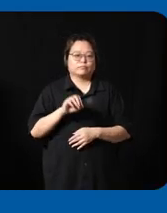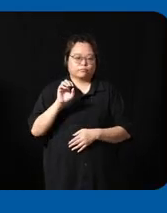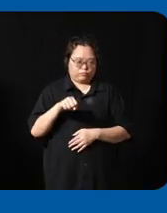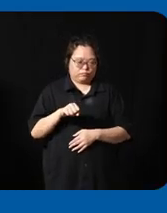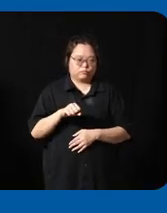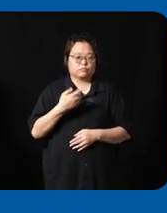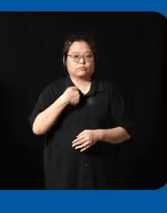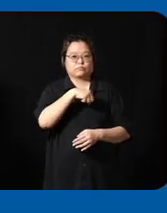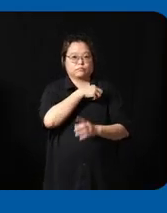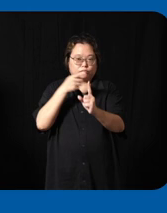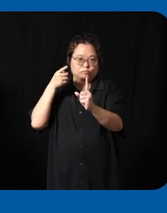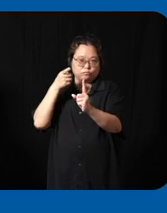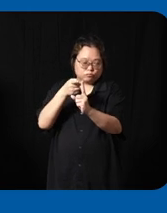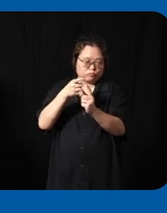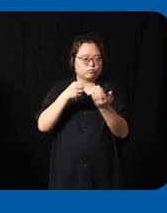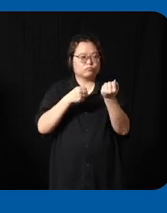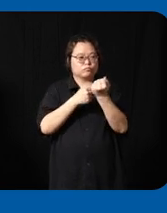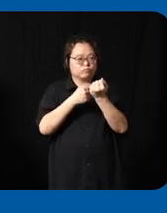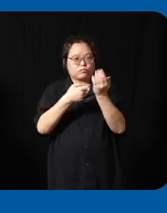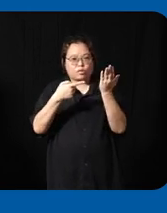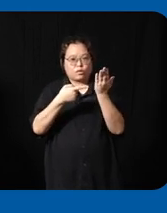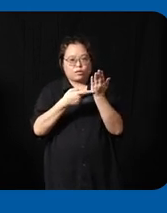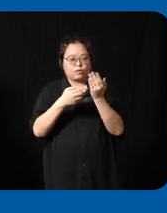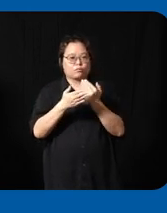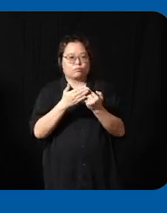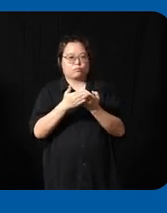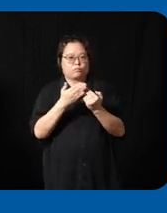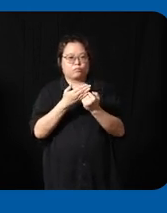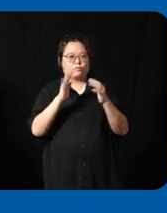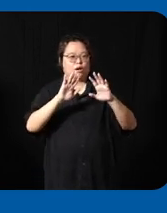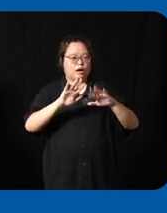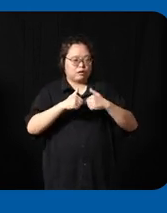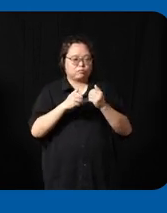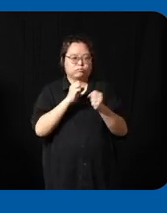goal for assess technology is very simple it's really how do make as at affordable available